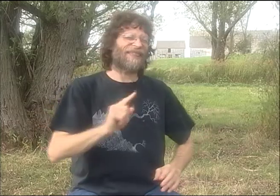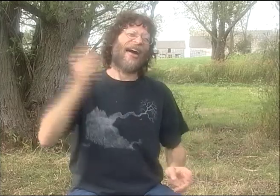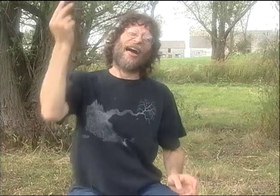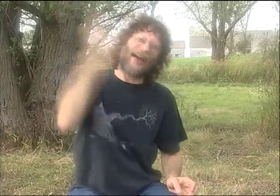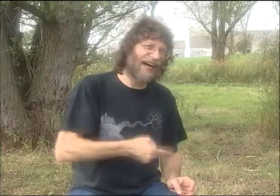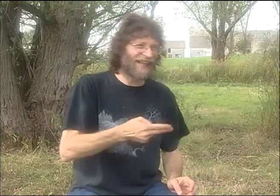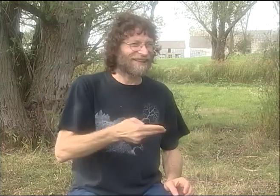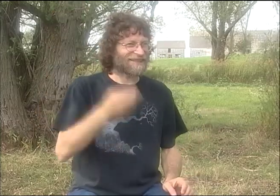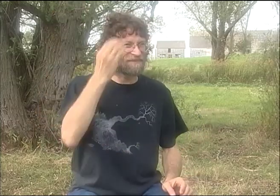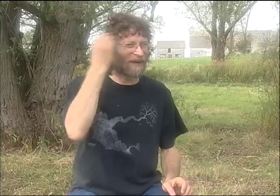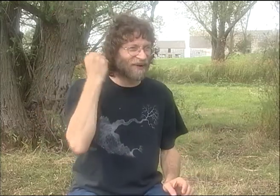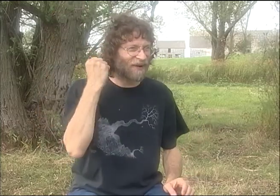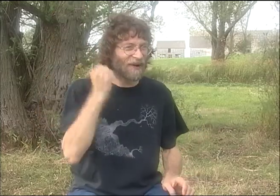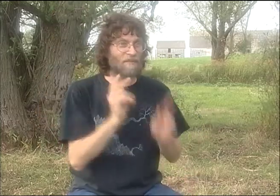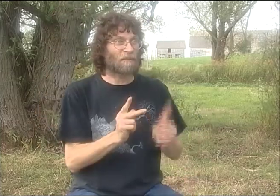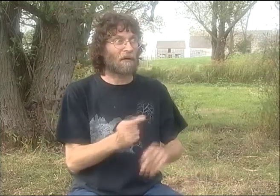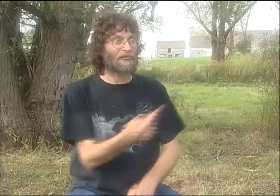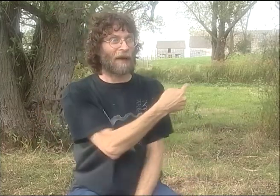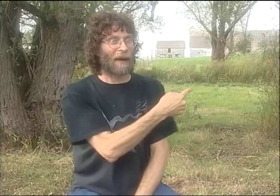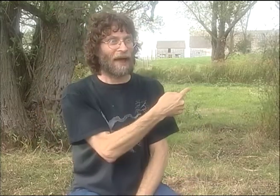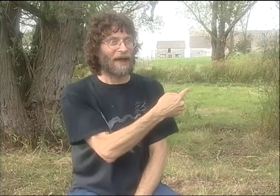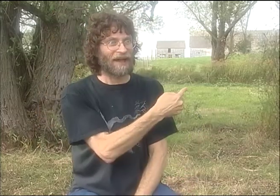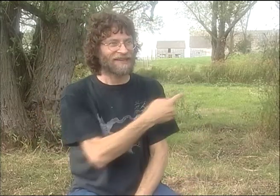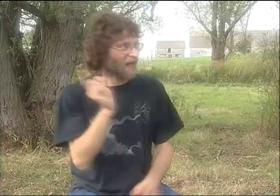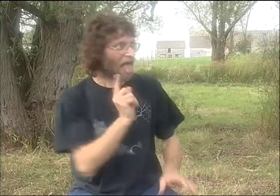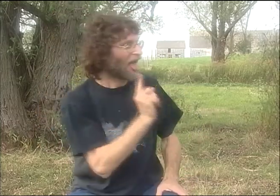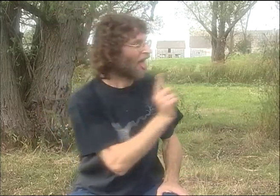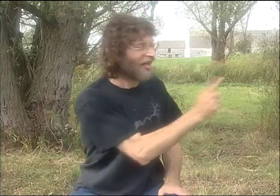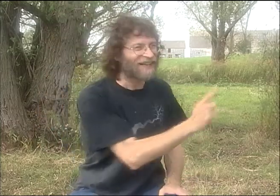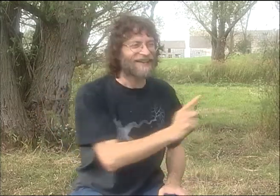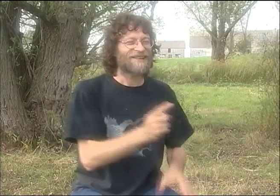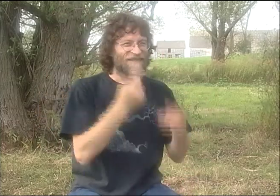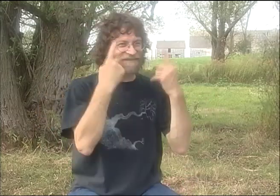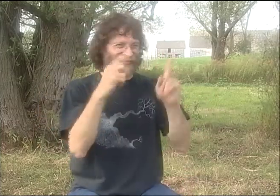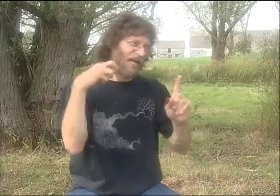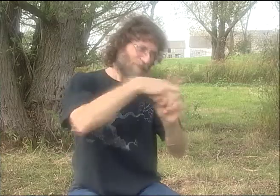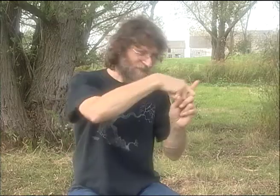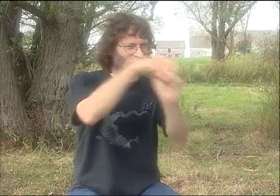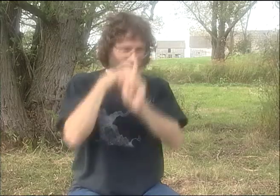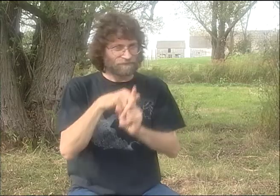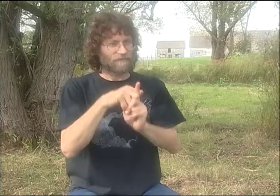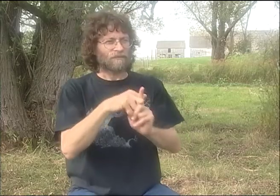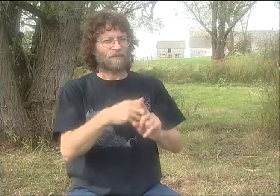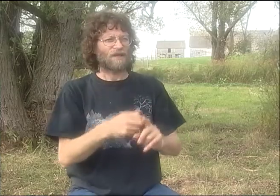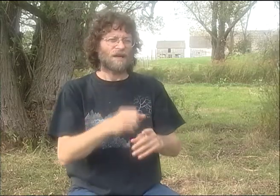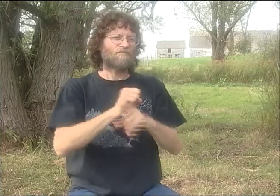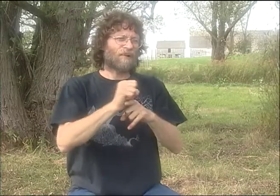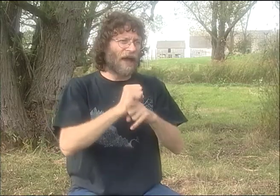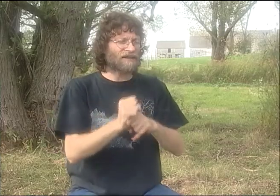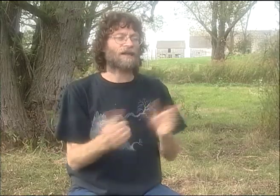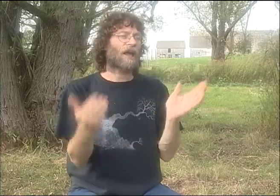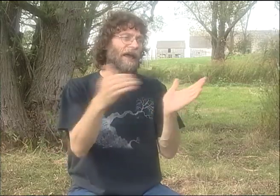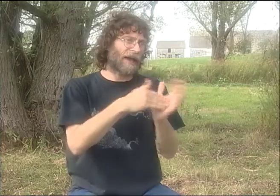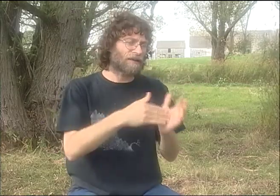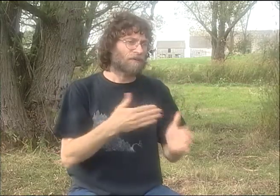IT WASN'T LIKE NOW WHERE YOU HAVE, LIKE, CELL PHONES OR A WAY TO FIND SOMEBODY INSTANTANEOUSLY. I HAD TO TRACK THIS GUY DOWN. WHERE THE HELL'S PETER COOK?